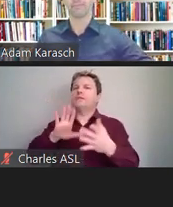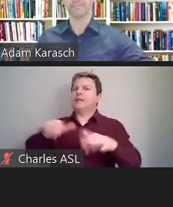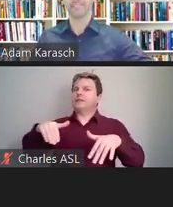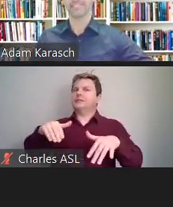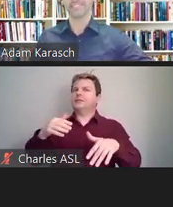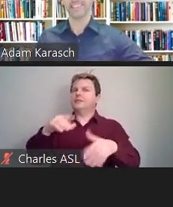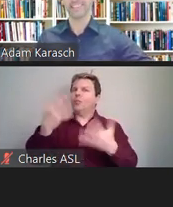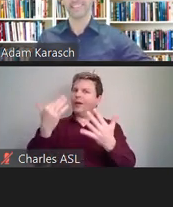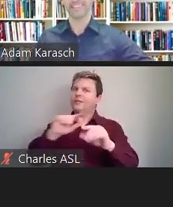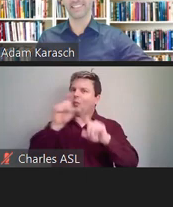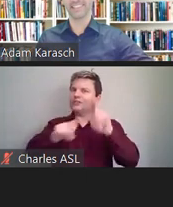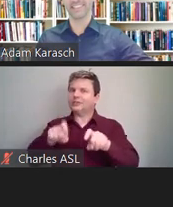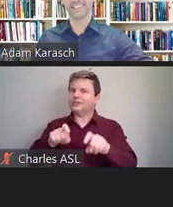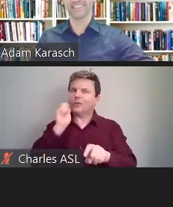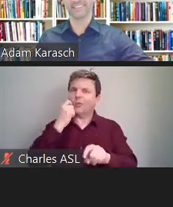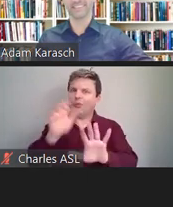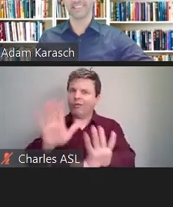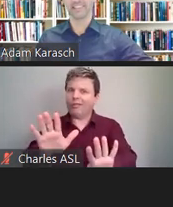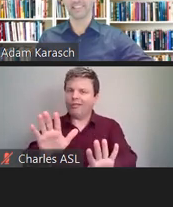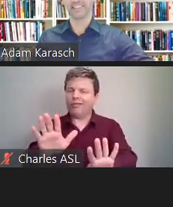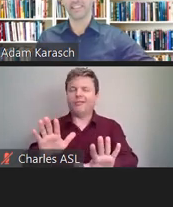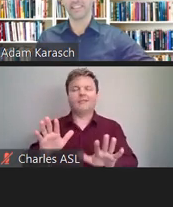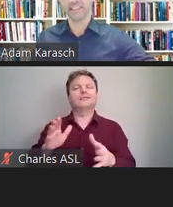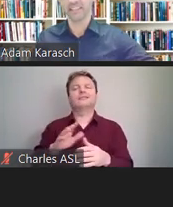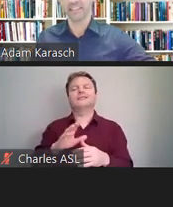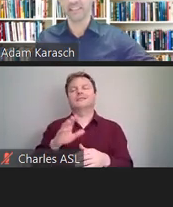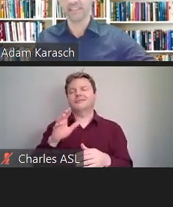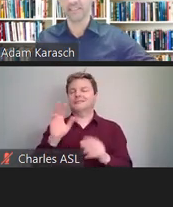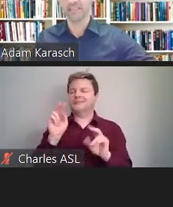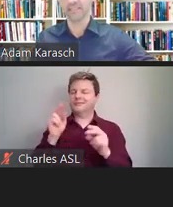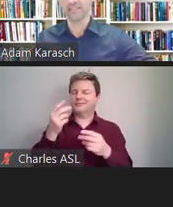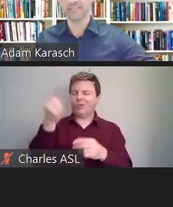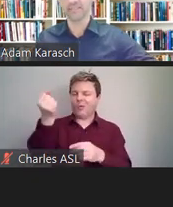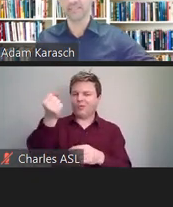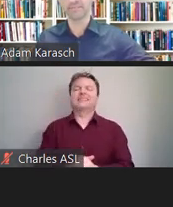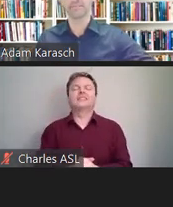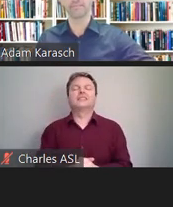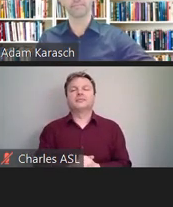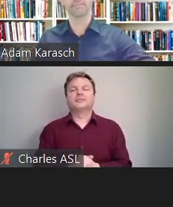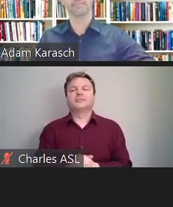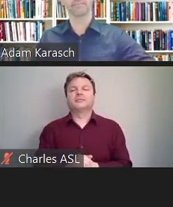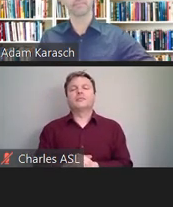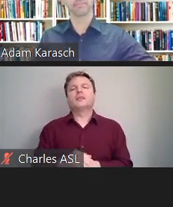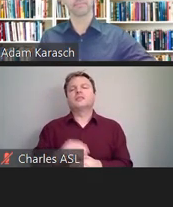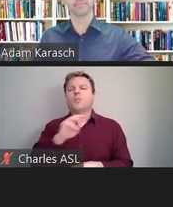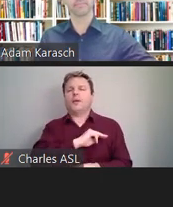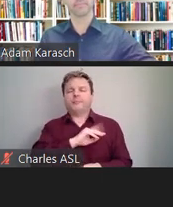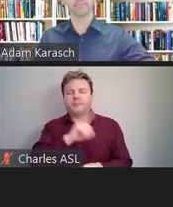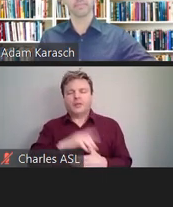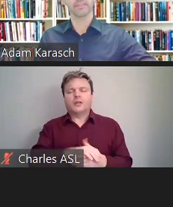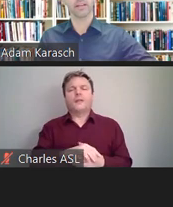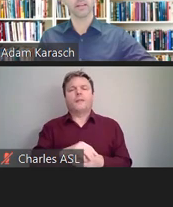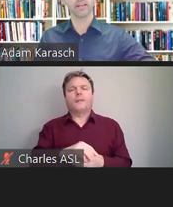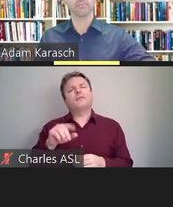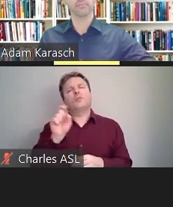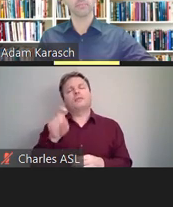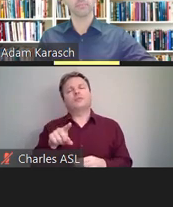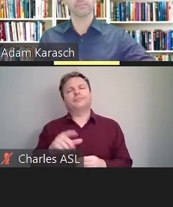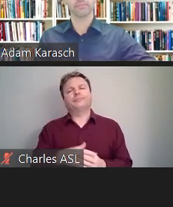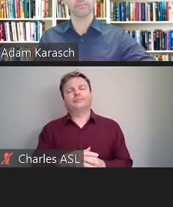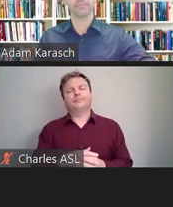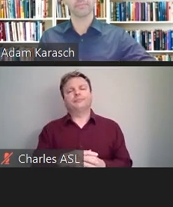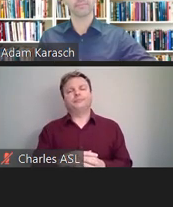So all right, so we had a question